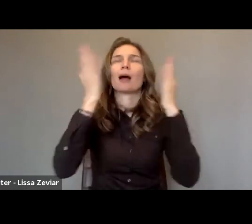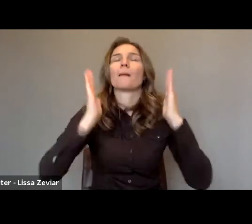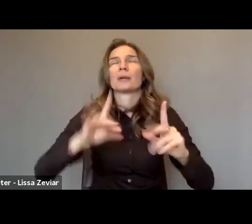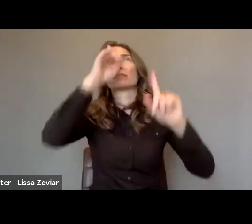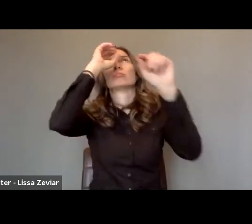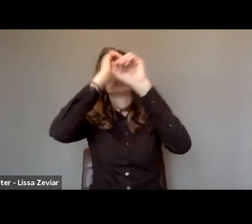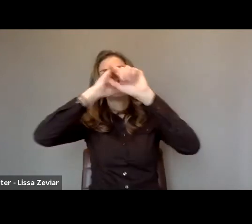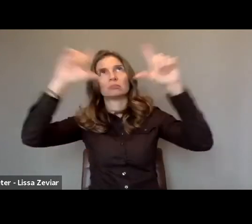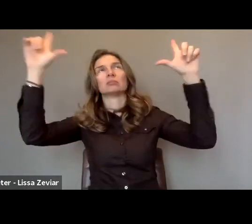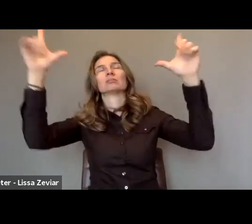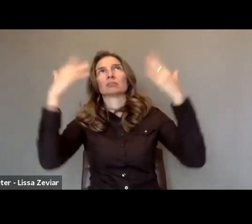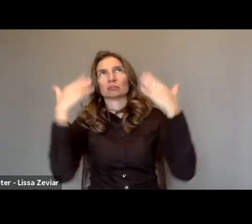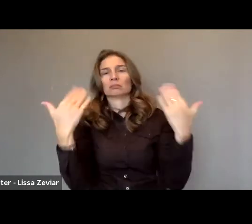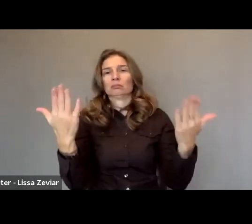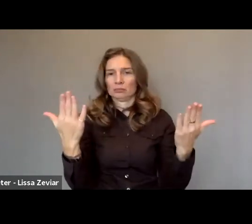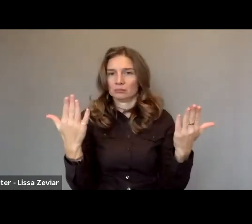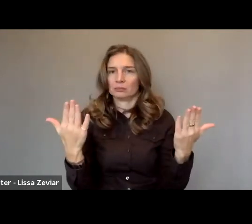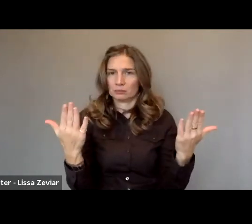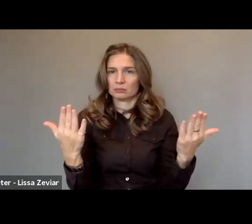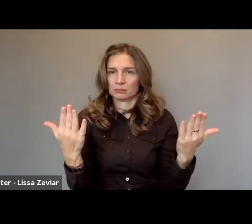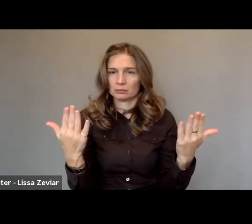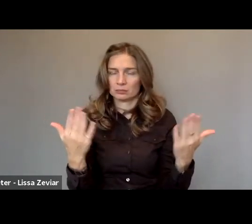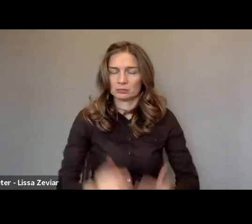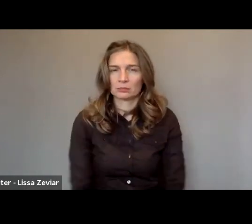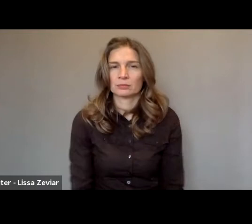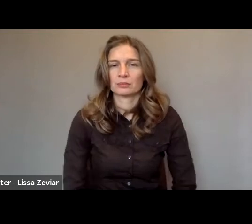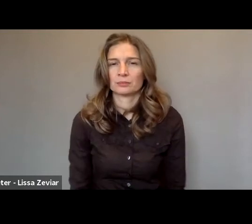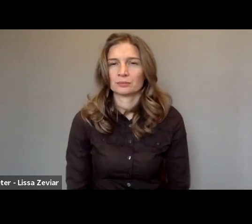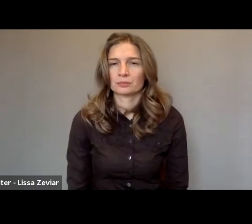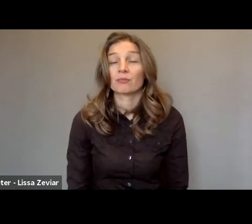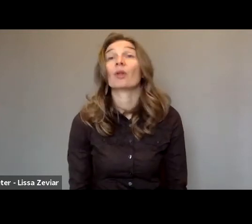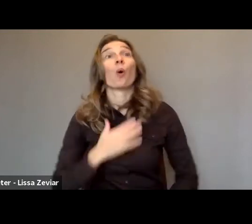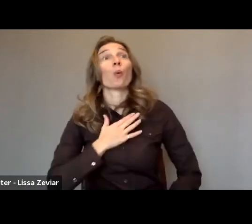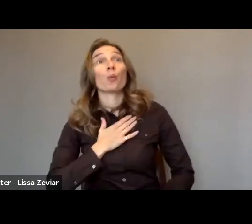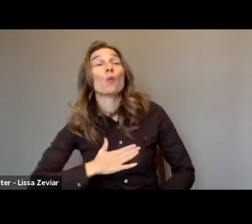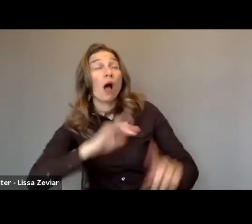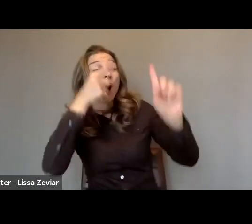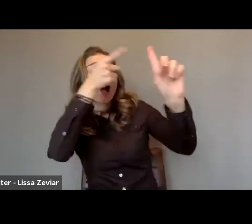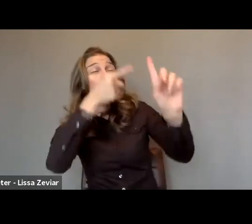To develop all these objectives we’re going to present